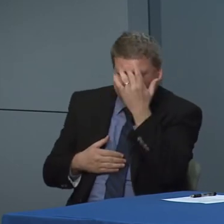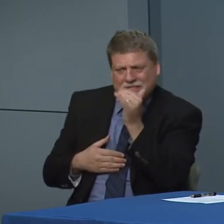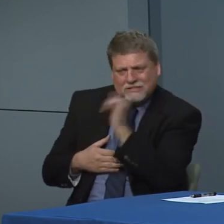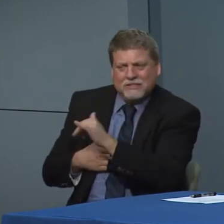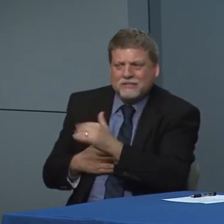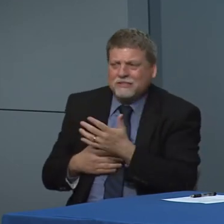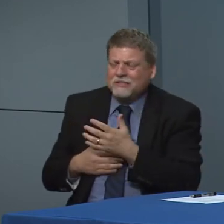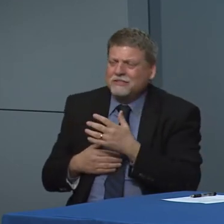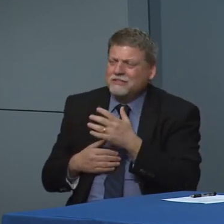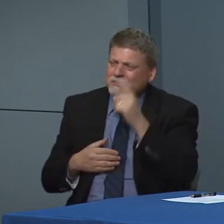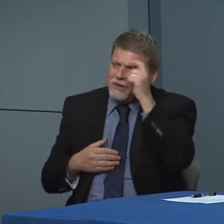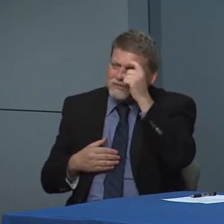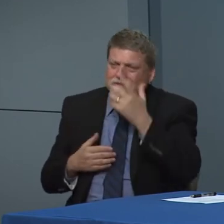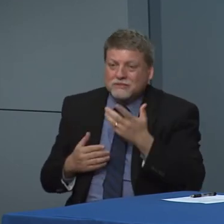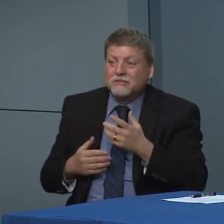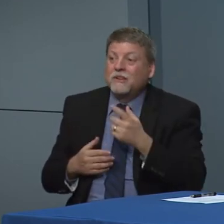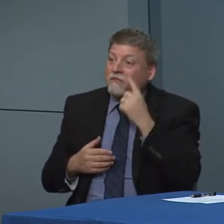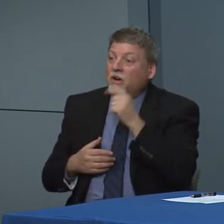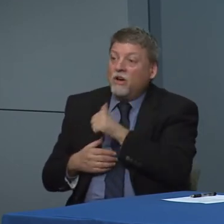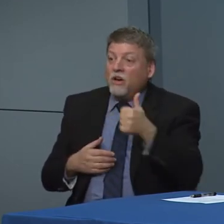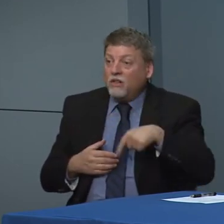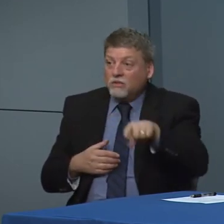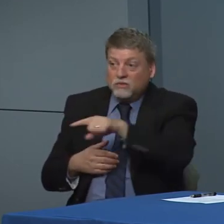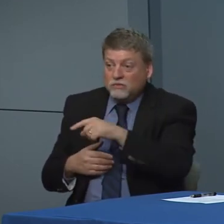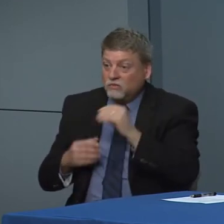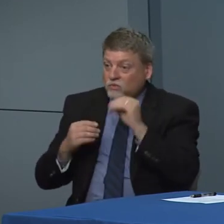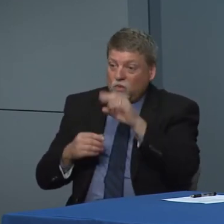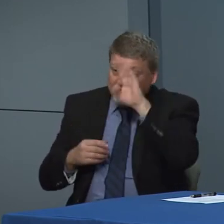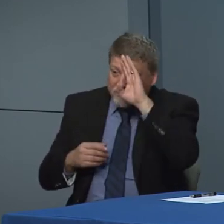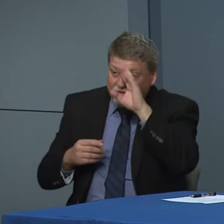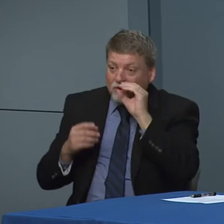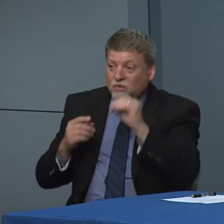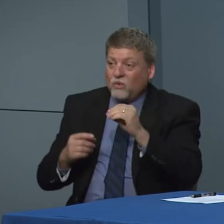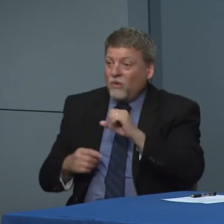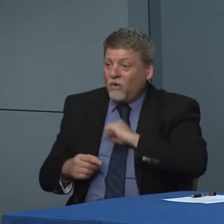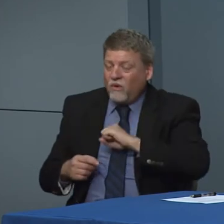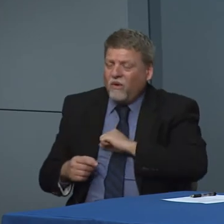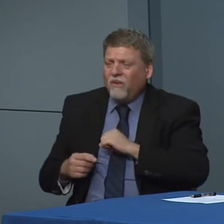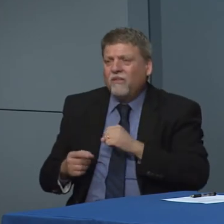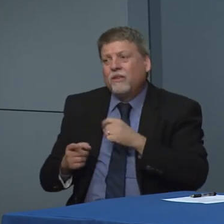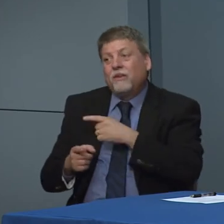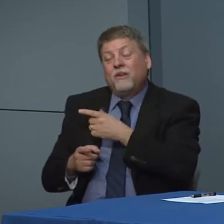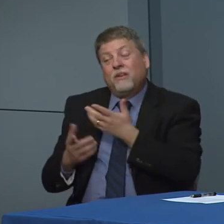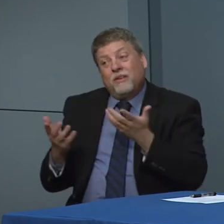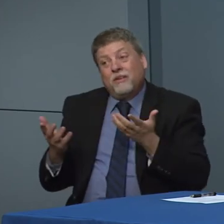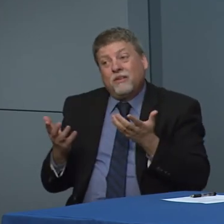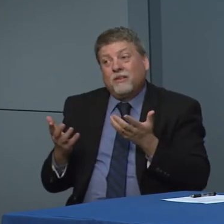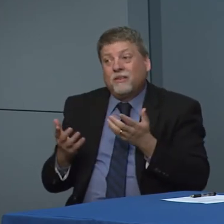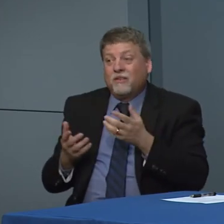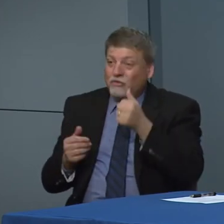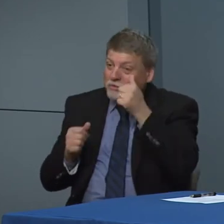sick. And use good judgment and for the rest of us. We we know that we're we're.